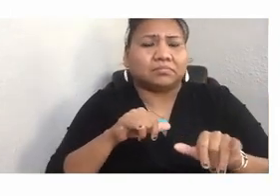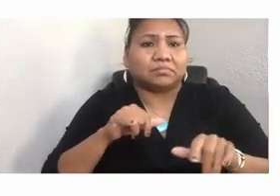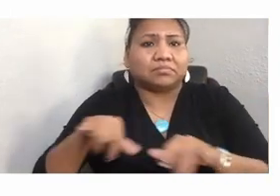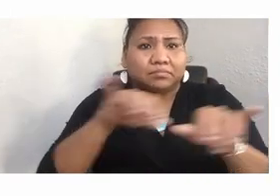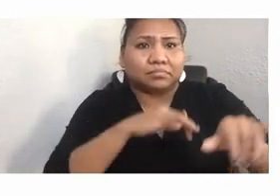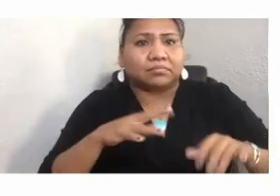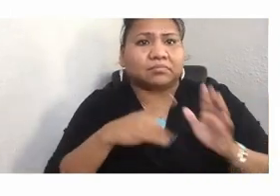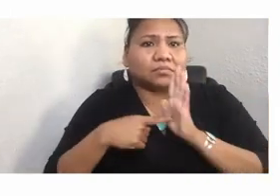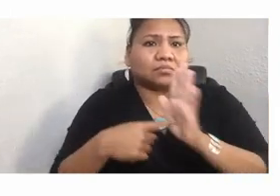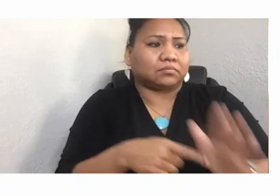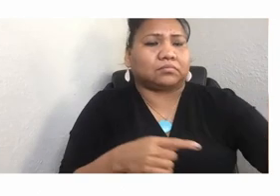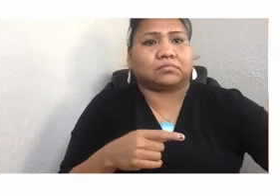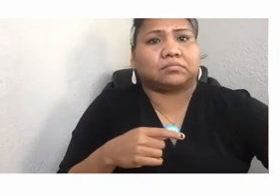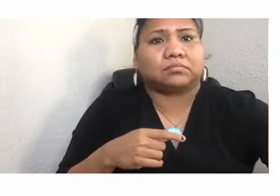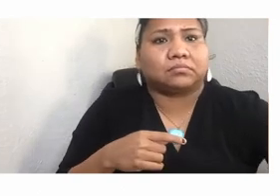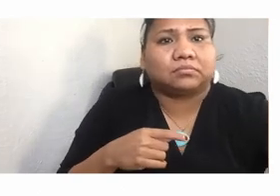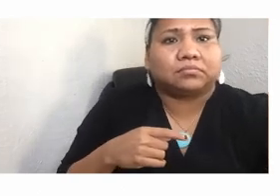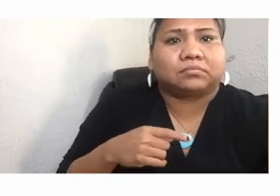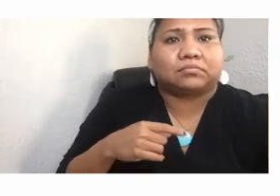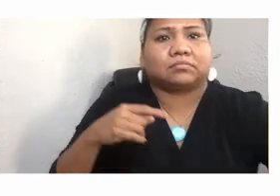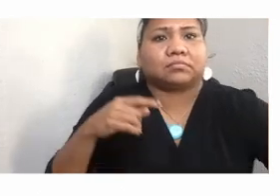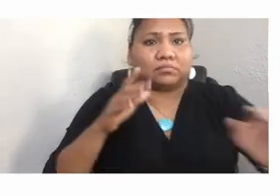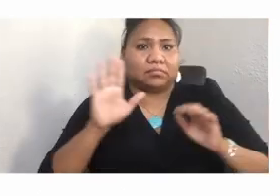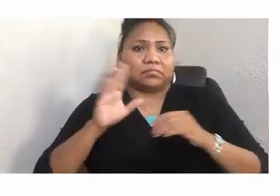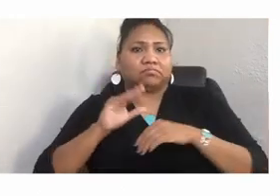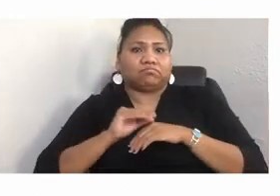their self-esteem is raised.